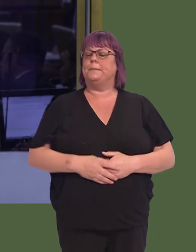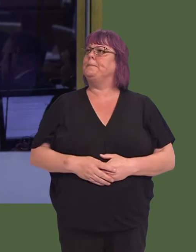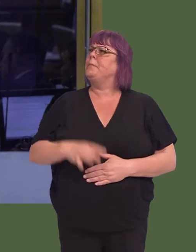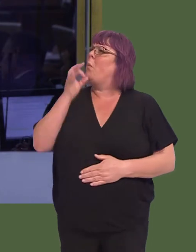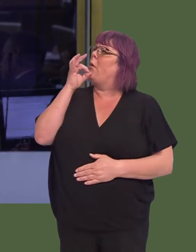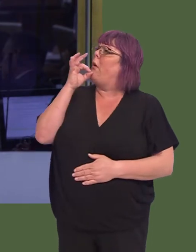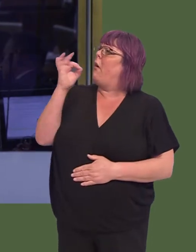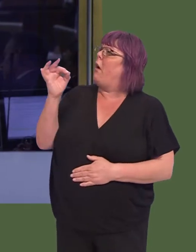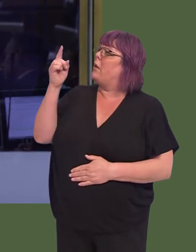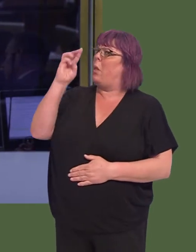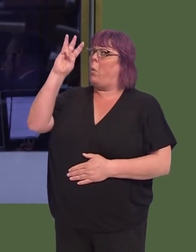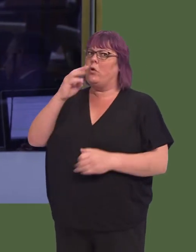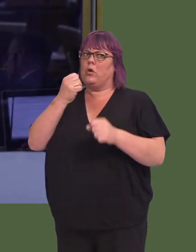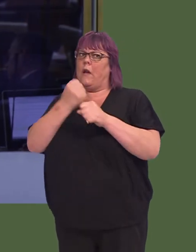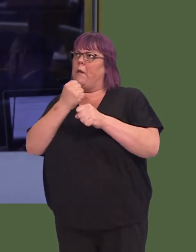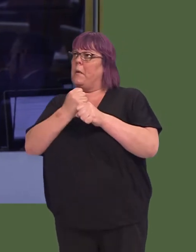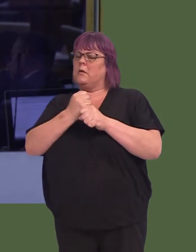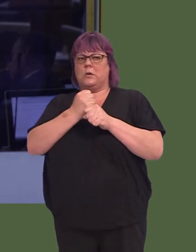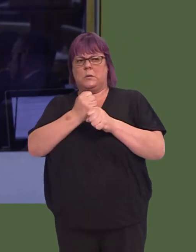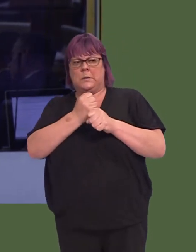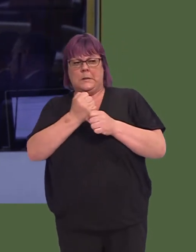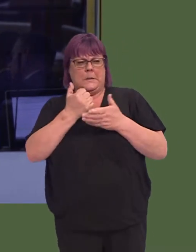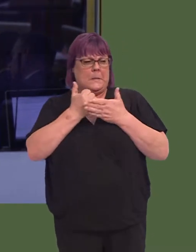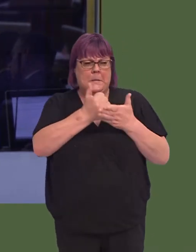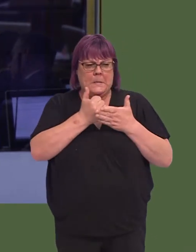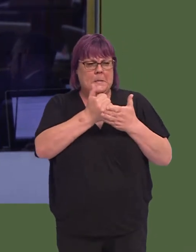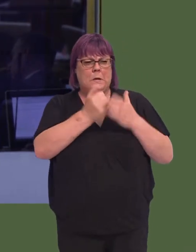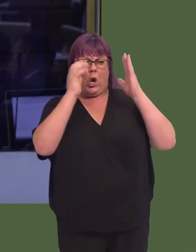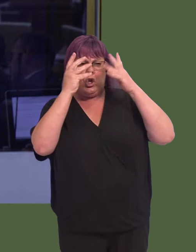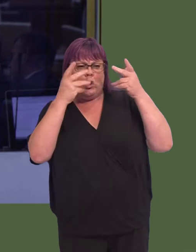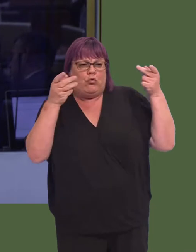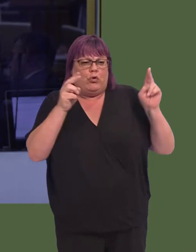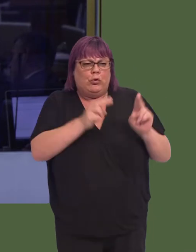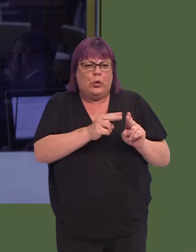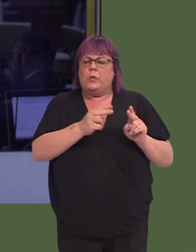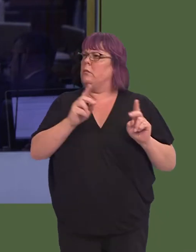So, what is the Welsh Government therefore doing to tackle those concerns, and how confident